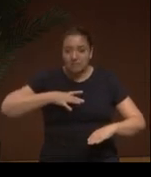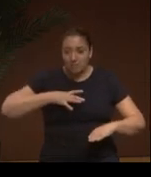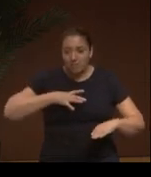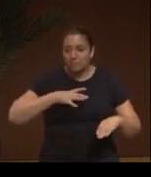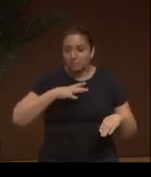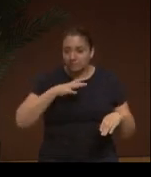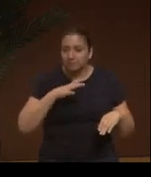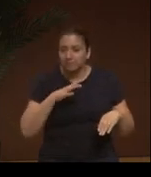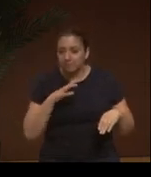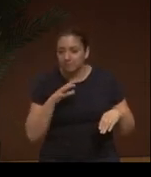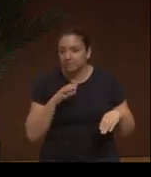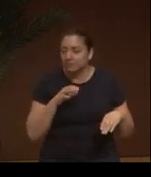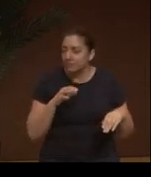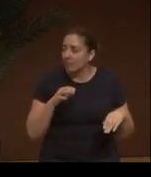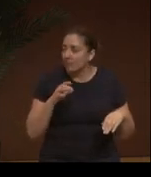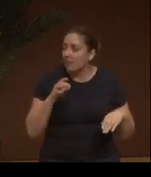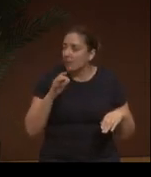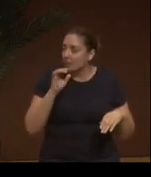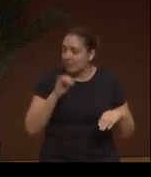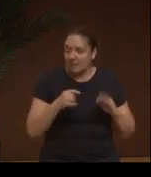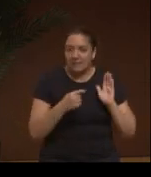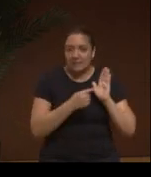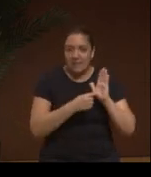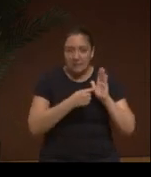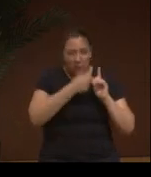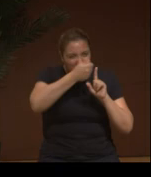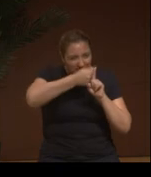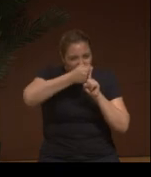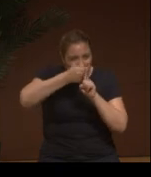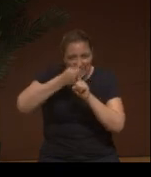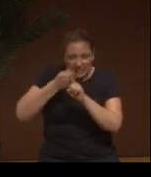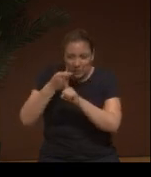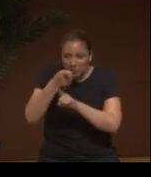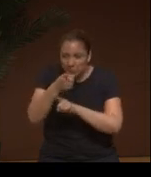because these men will come looking for their women to defend them.